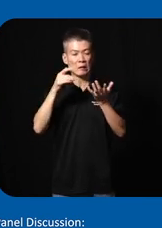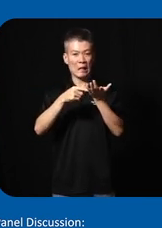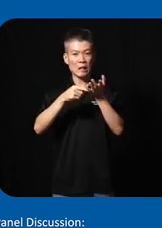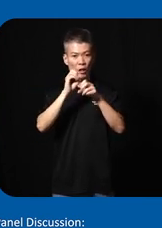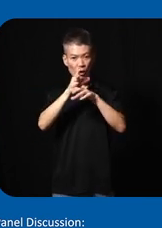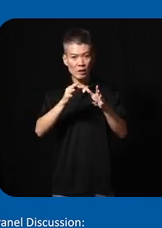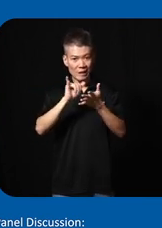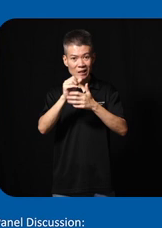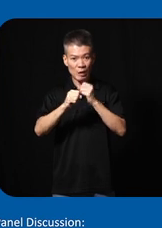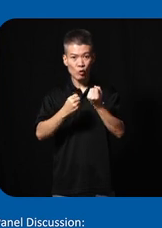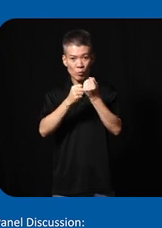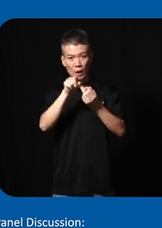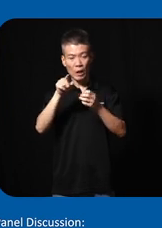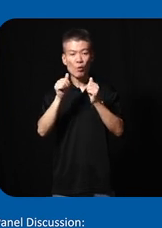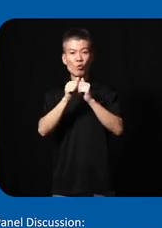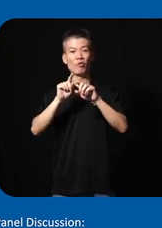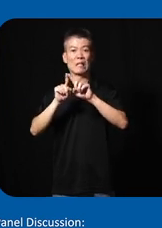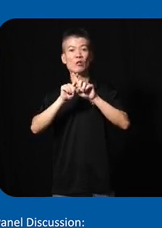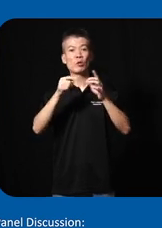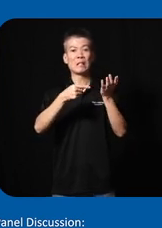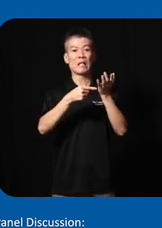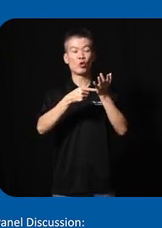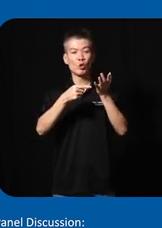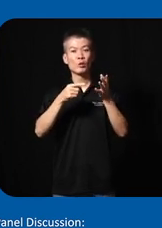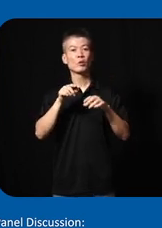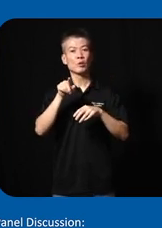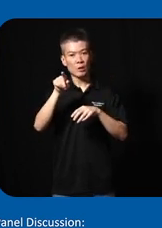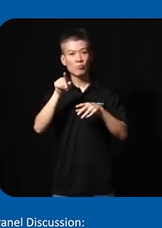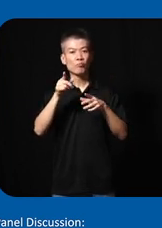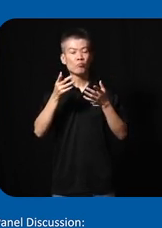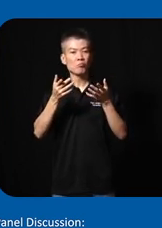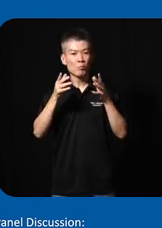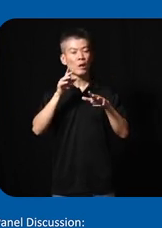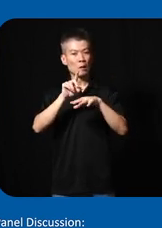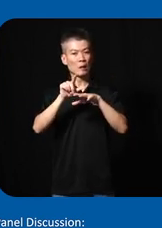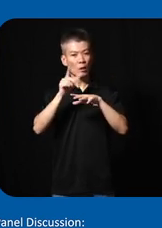this year to support them with the different technologies that they would eventually face and